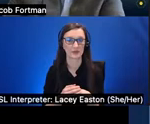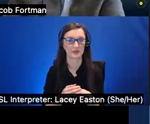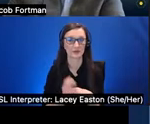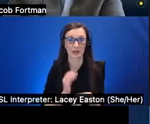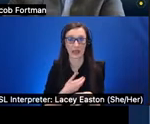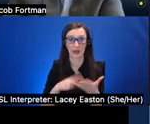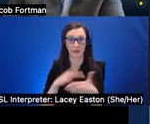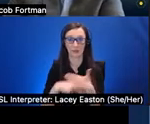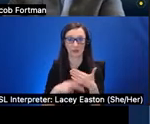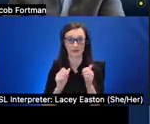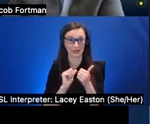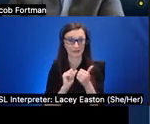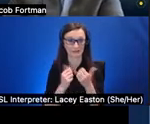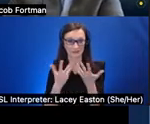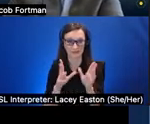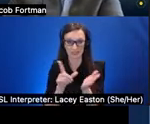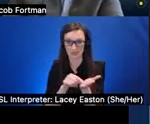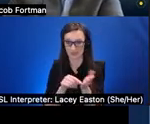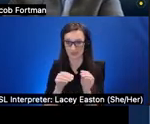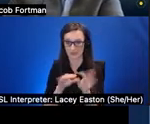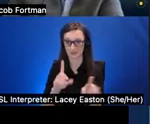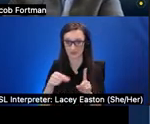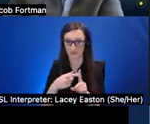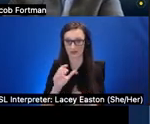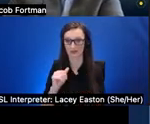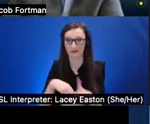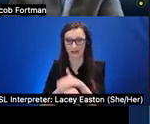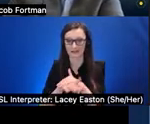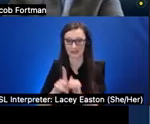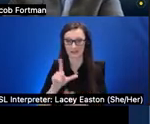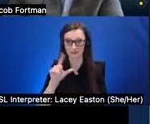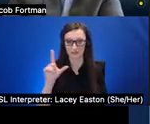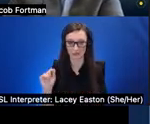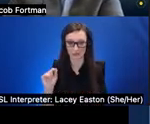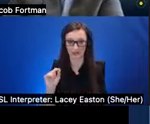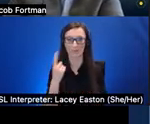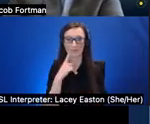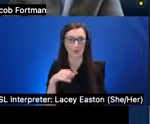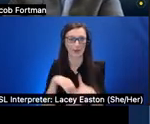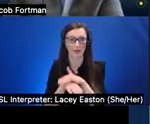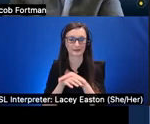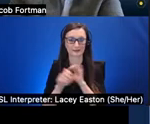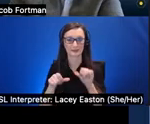was published in assets 2020 which is uh you know accessible computing uh what we did is we first